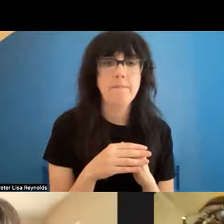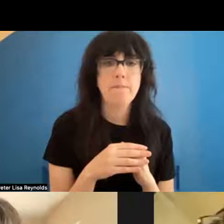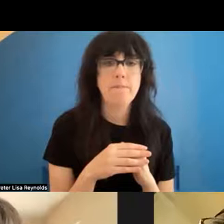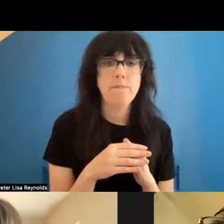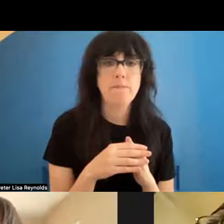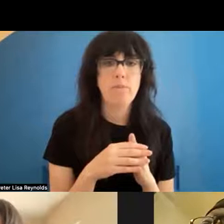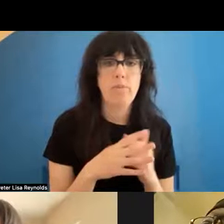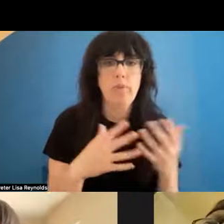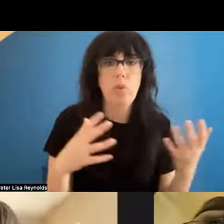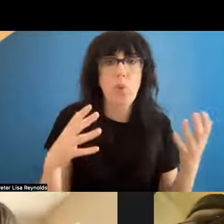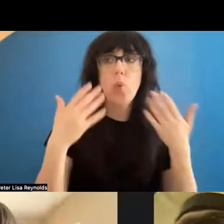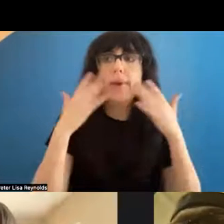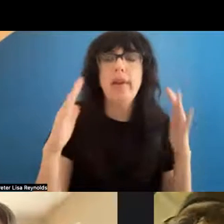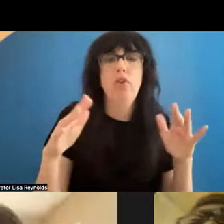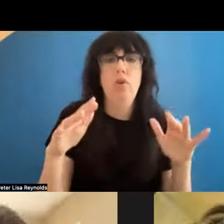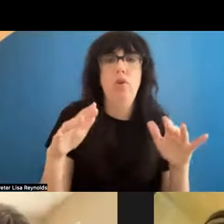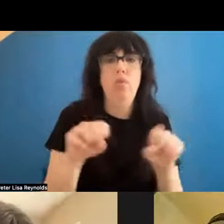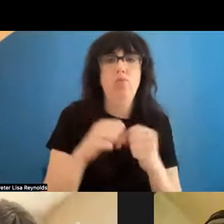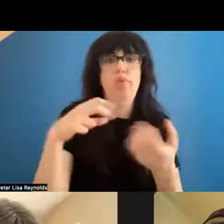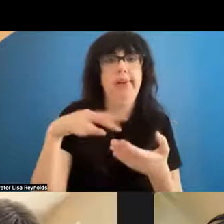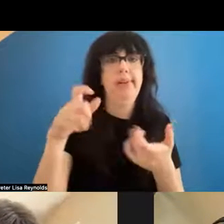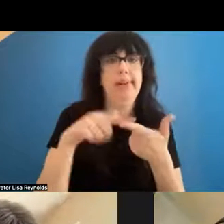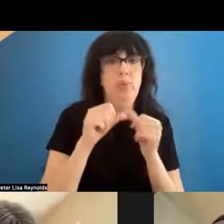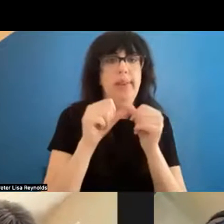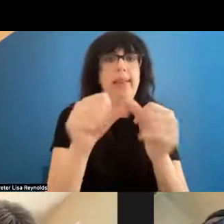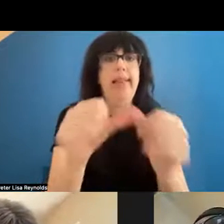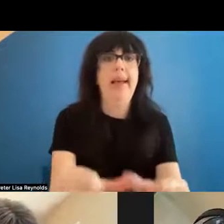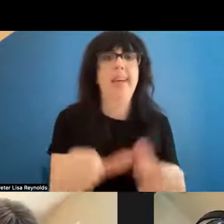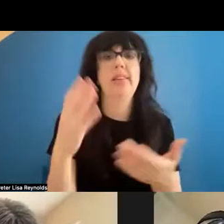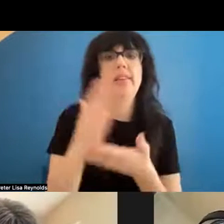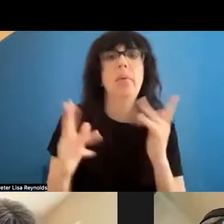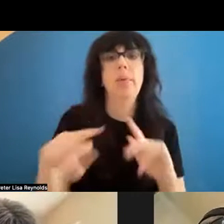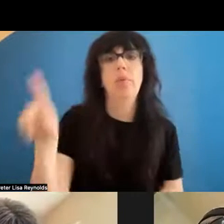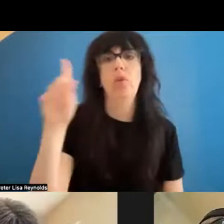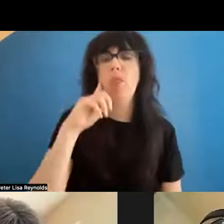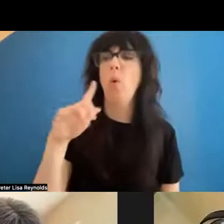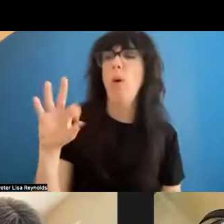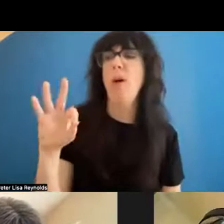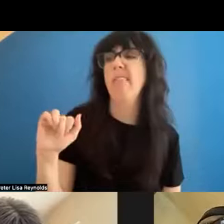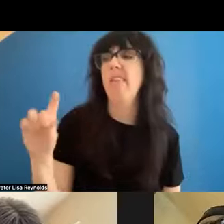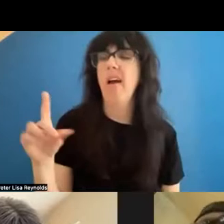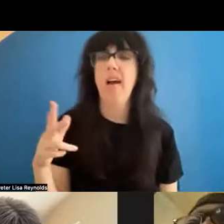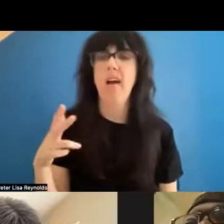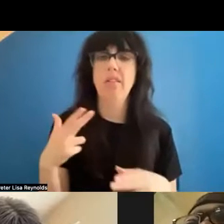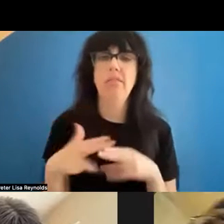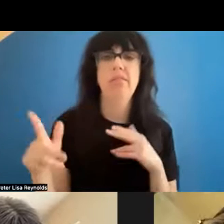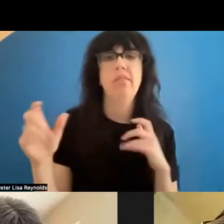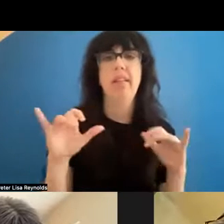last this long. A lot of people said it was a fad, and it was something like a novelty